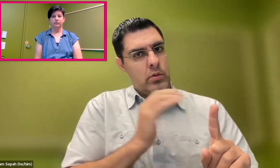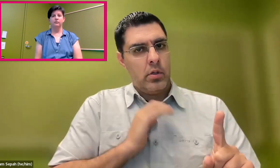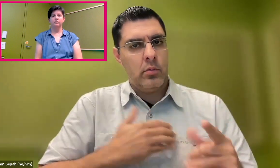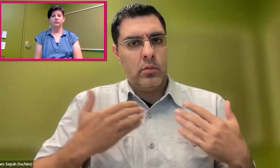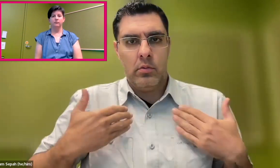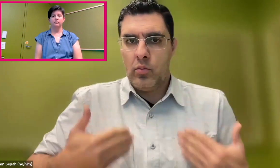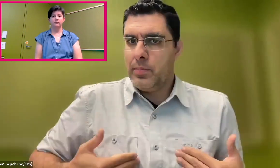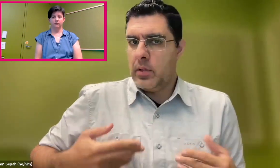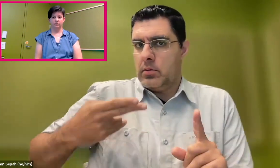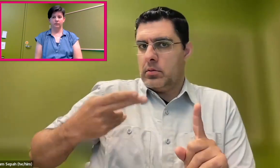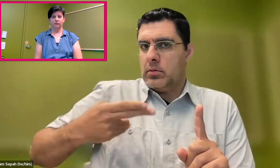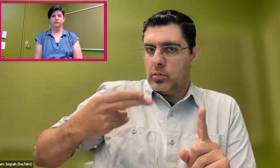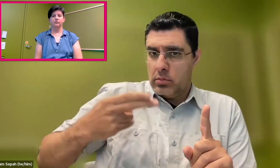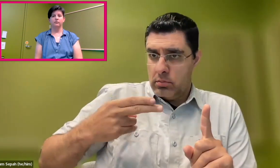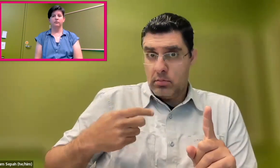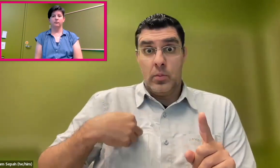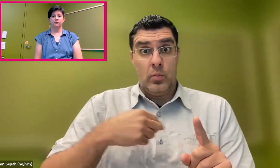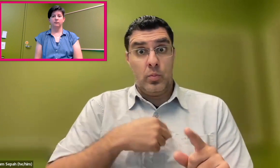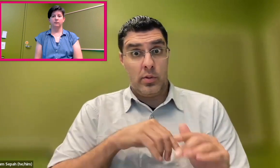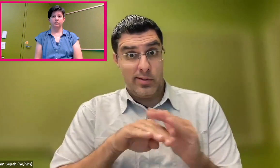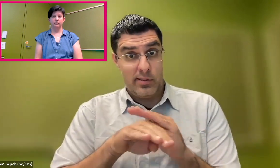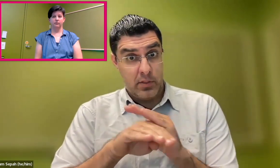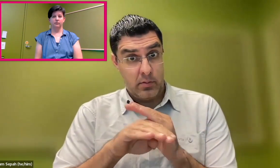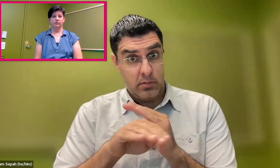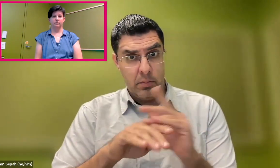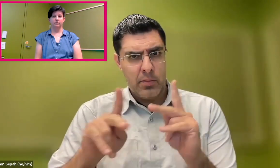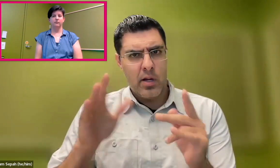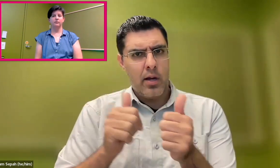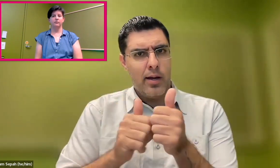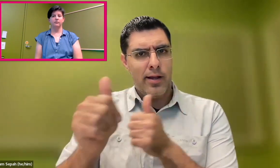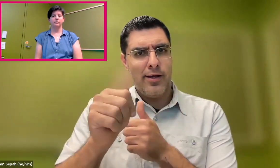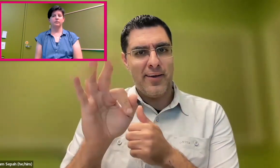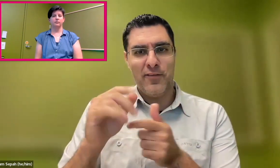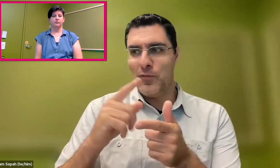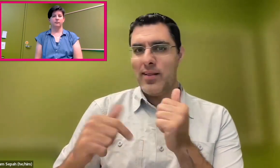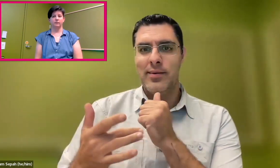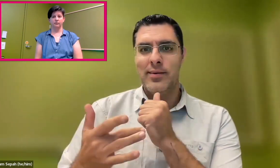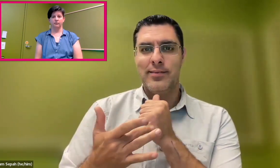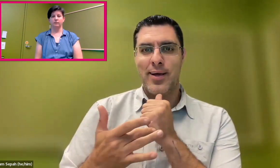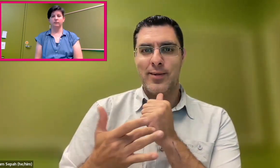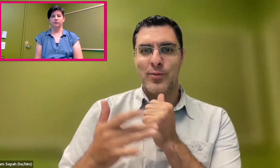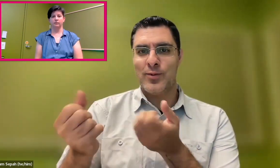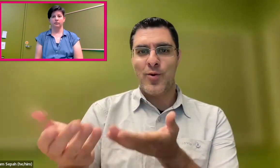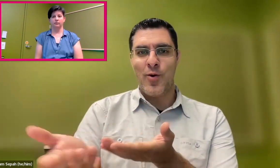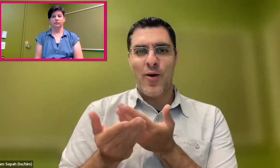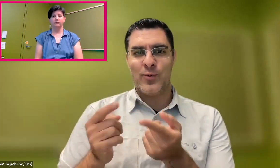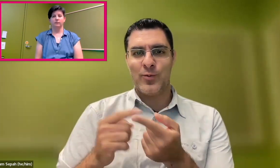Because if you look at what's happened historically, in terms of accessibility, often accessibility